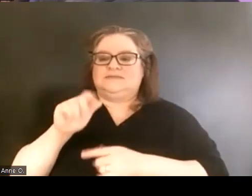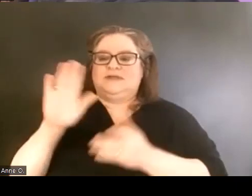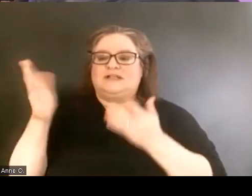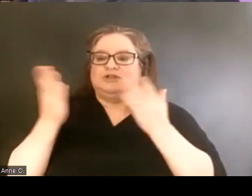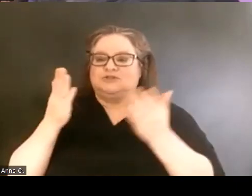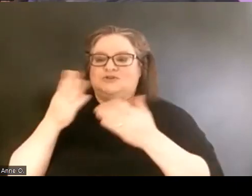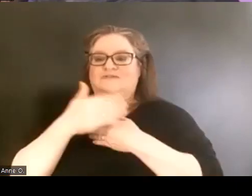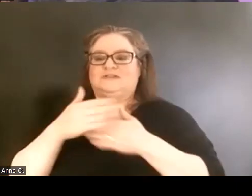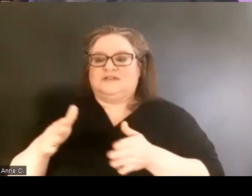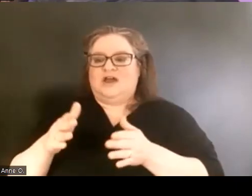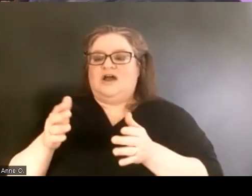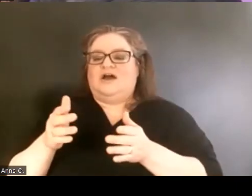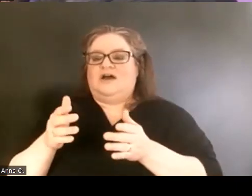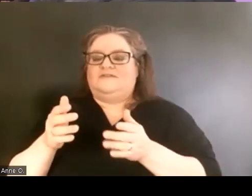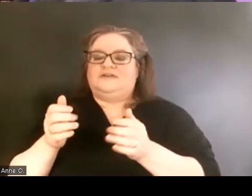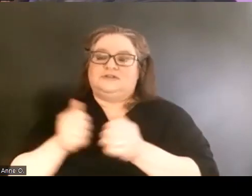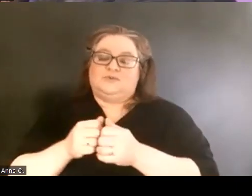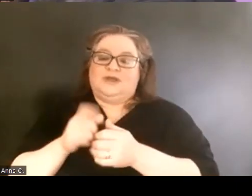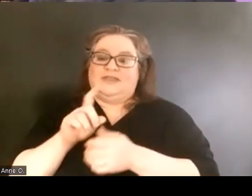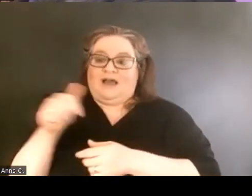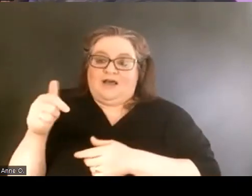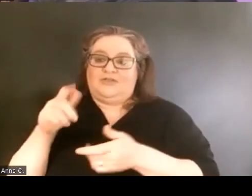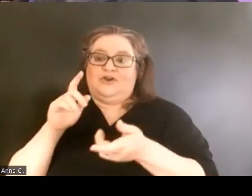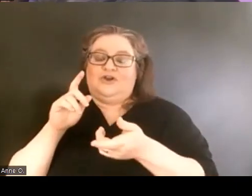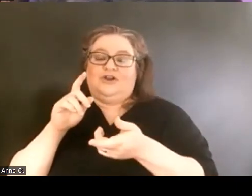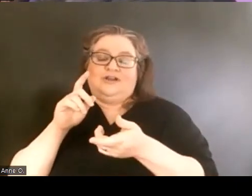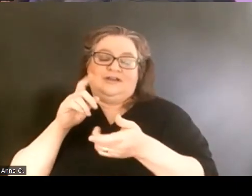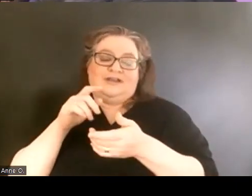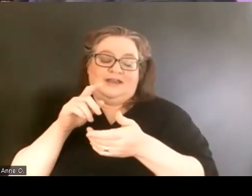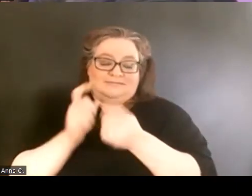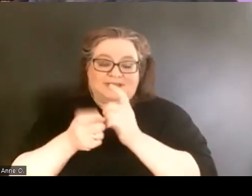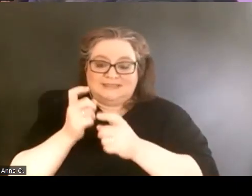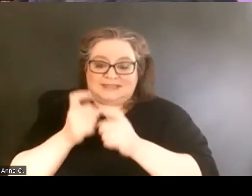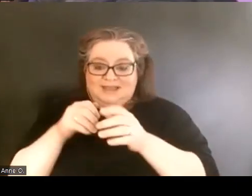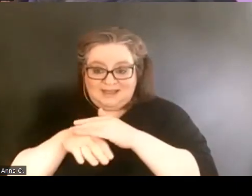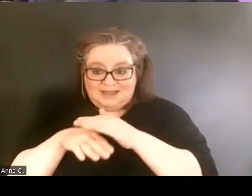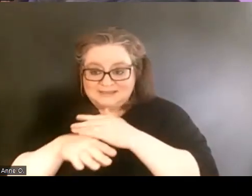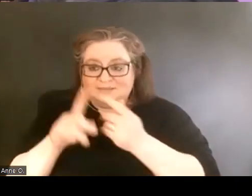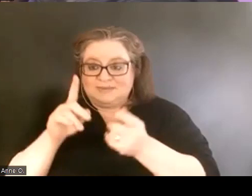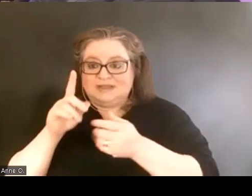alongside other accessibility partners and learning support partners.